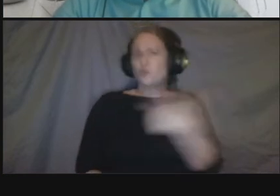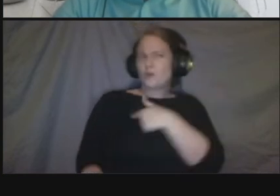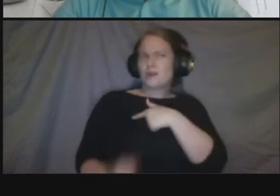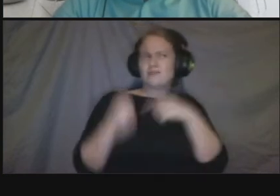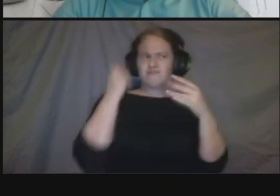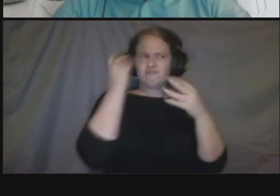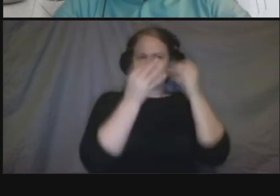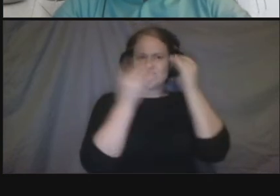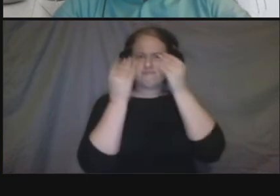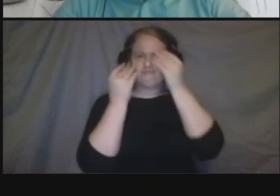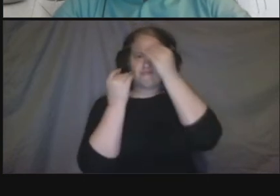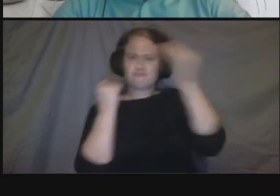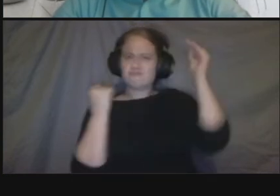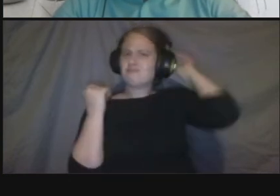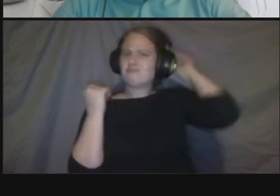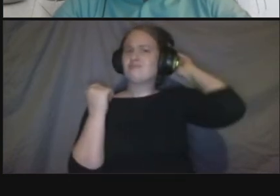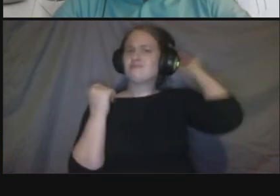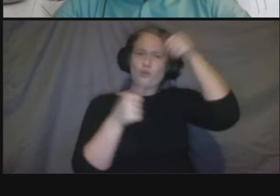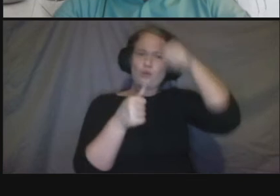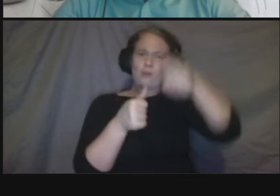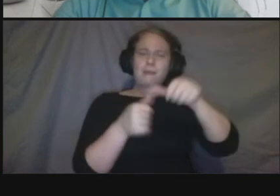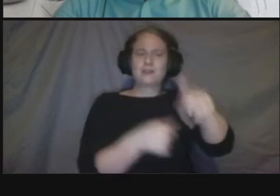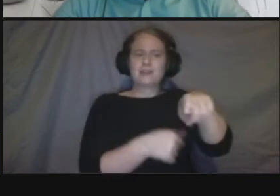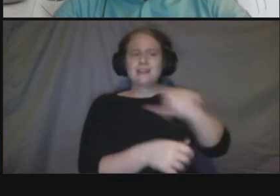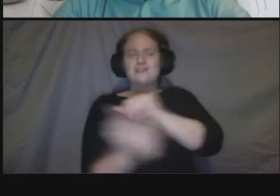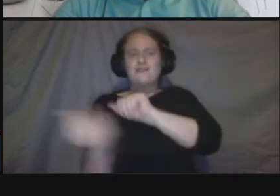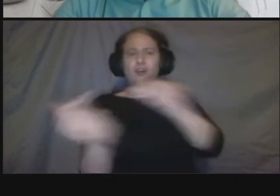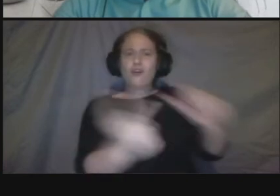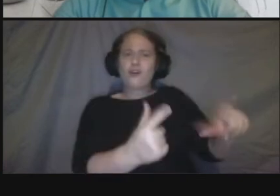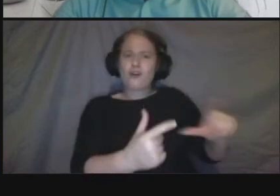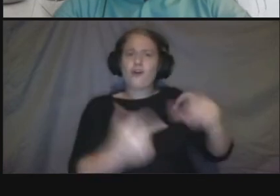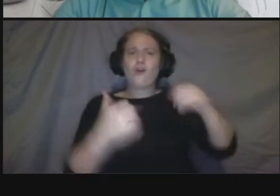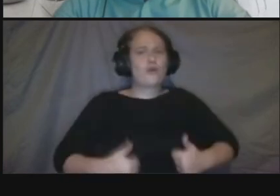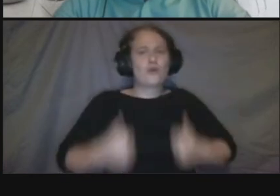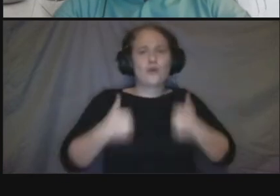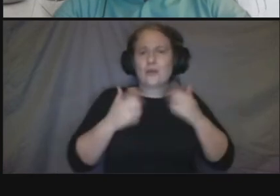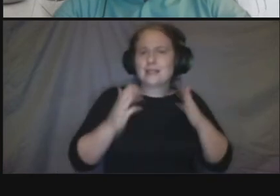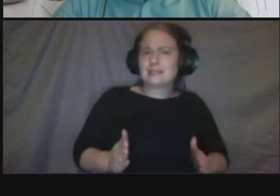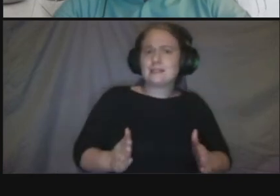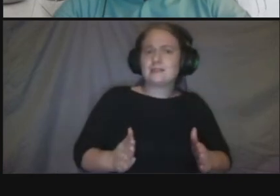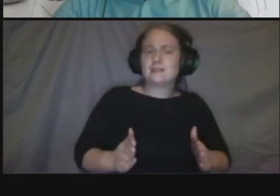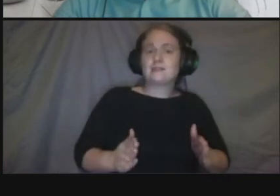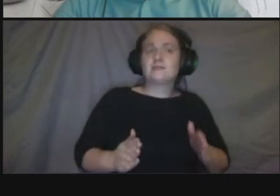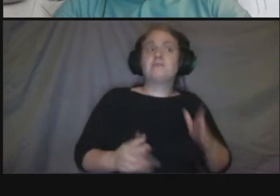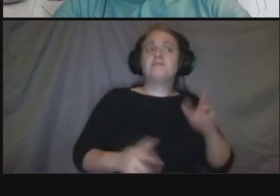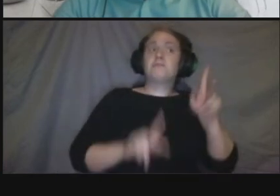they are homed or experiencing homelessness um you know we want to hear from the businesses um